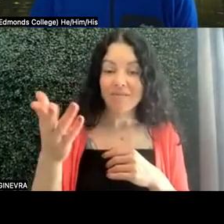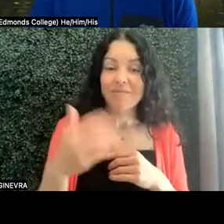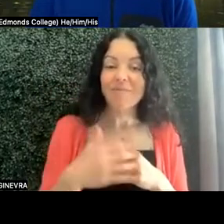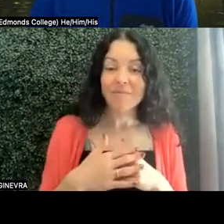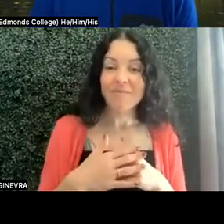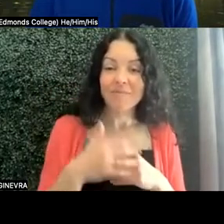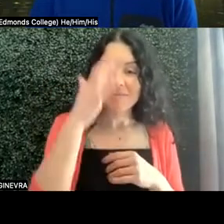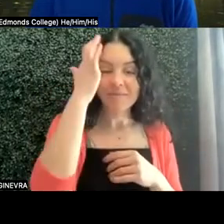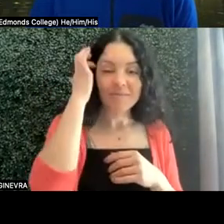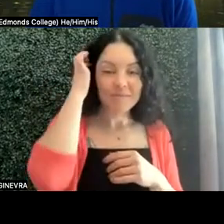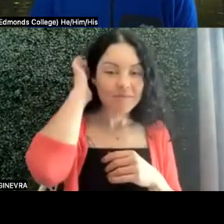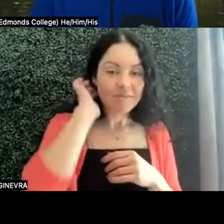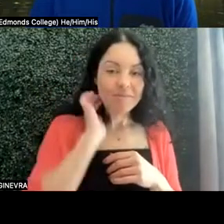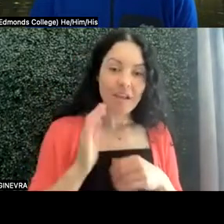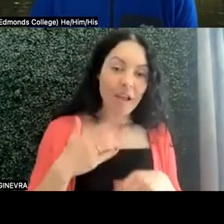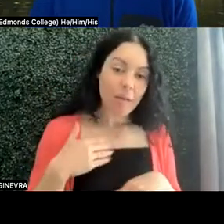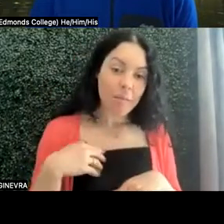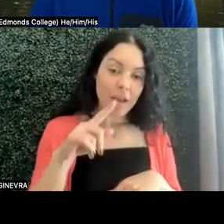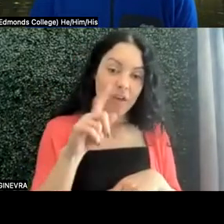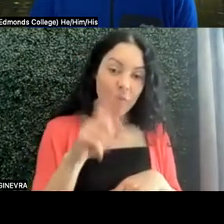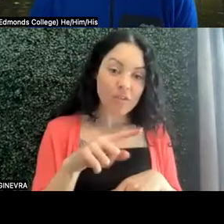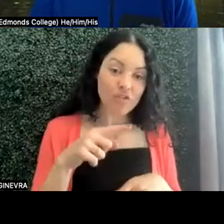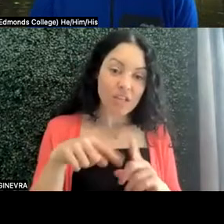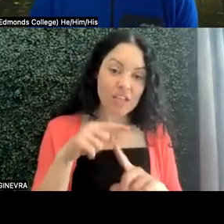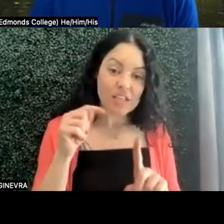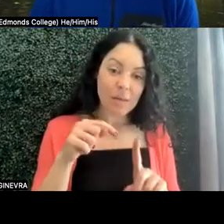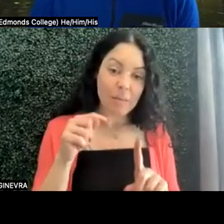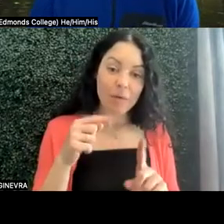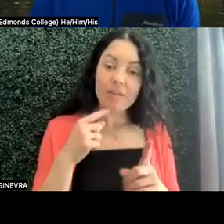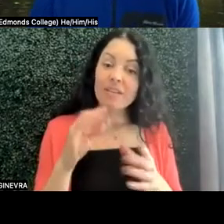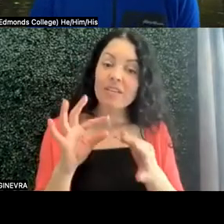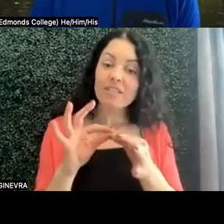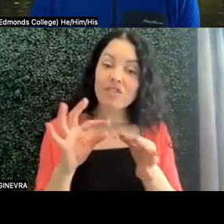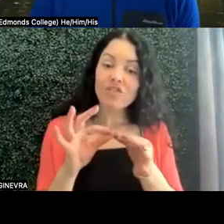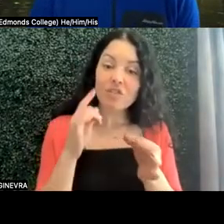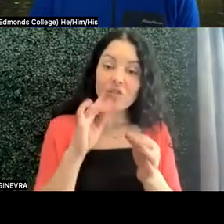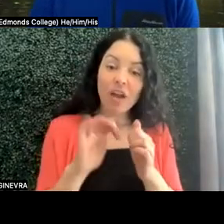So my question is primarily around suggestions for how we can support--